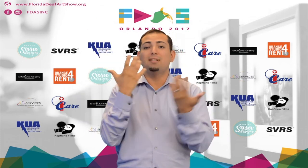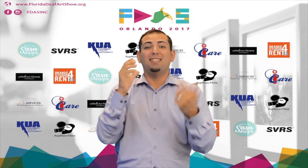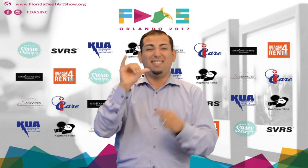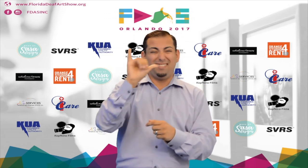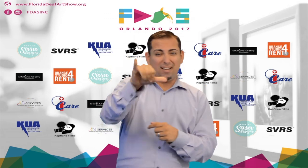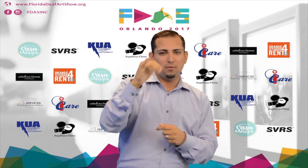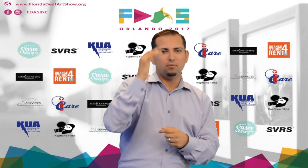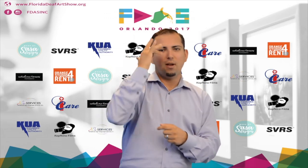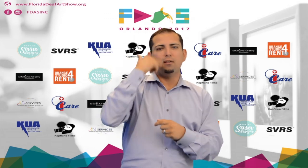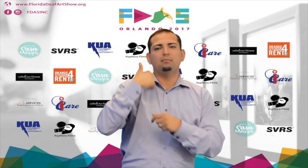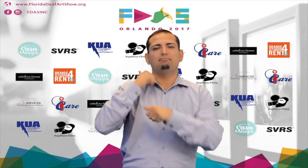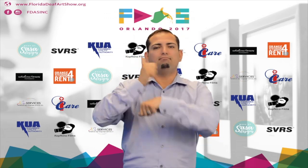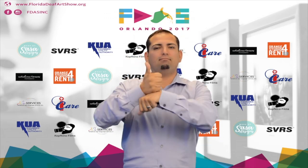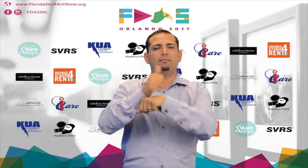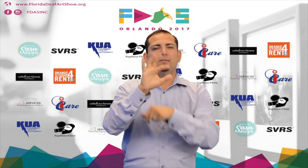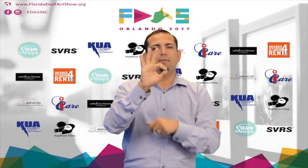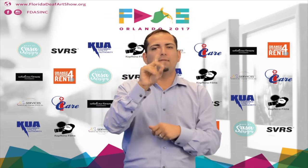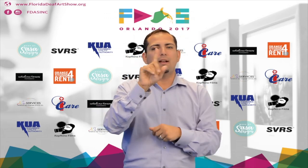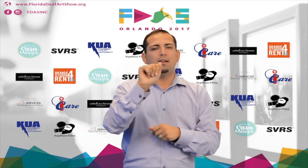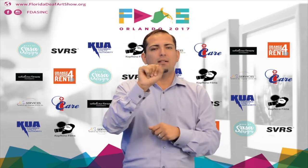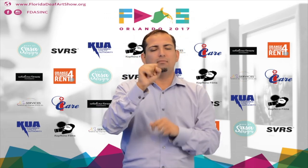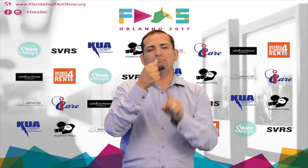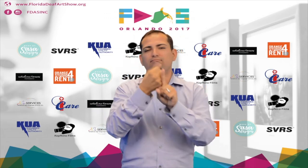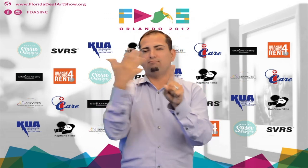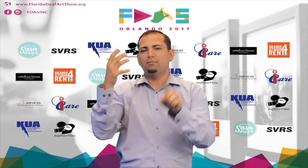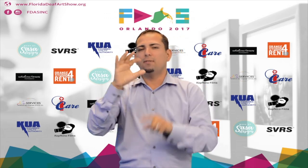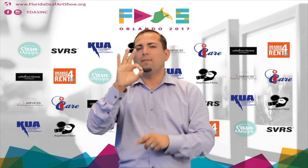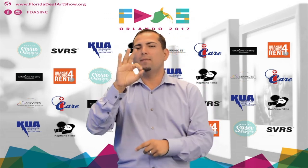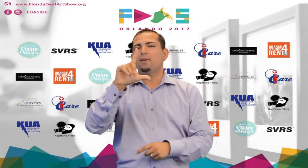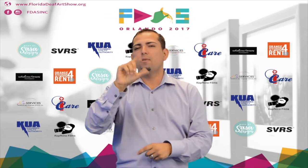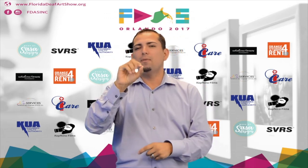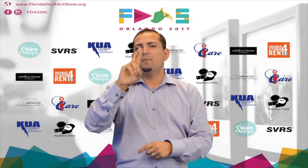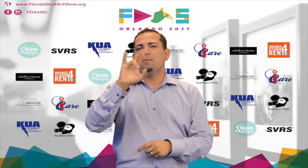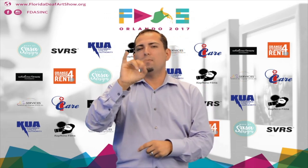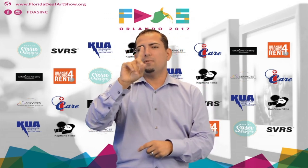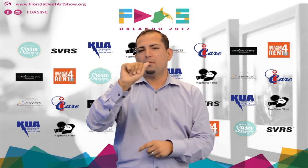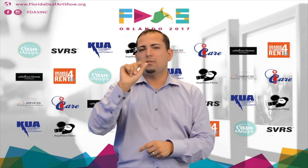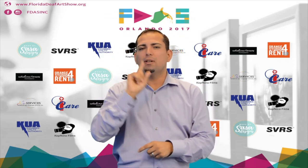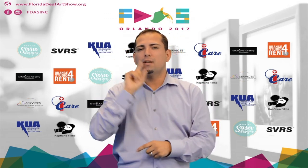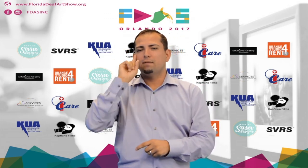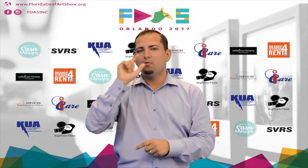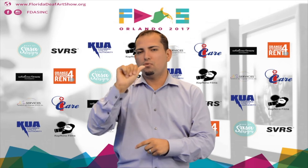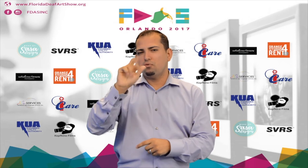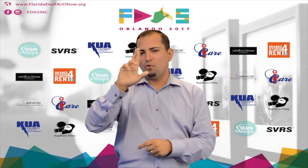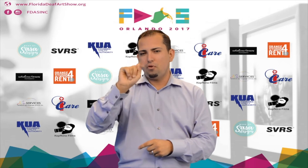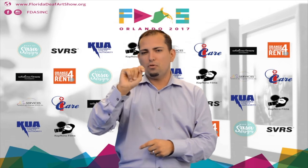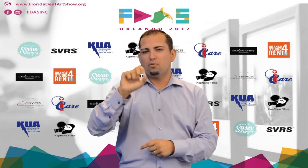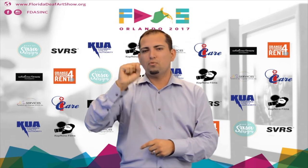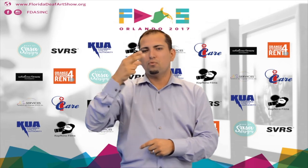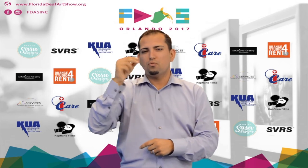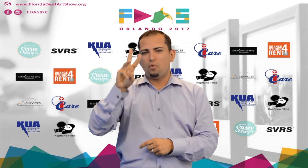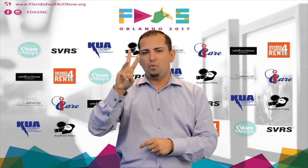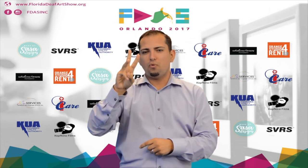That is why we set up FDAS- Florida Deaf Art Show